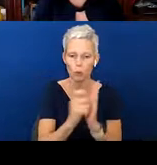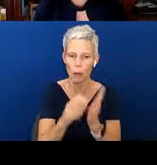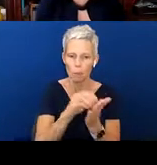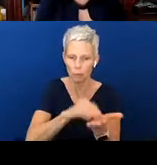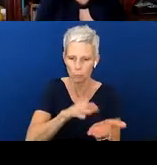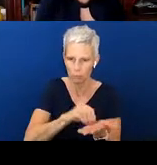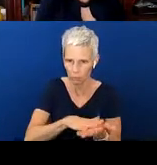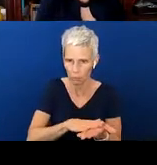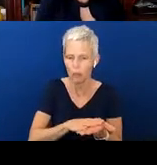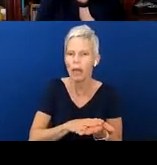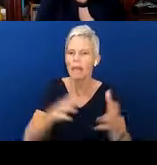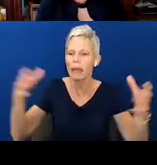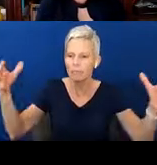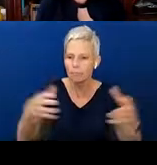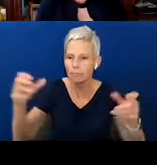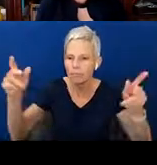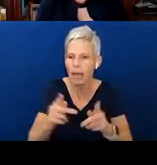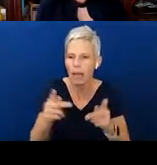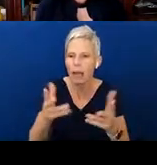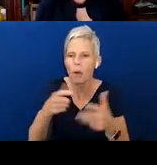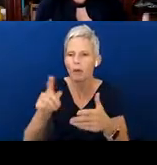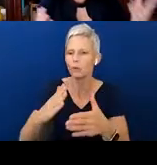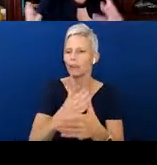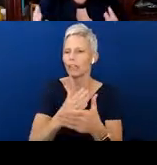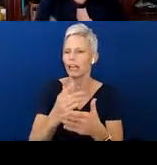and ask you guys to share something from that. Share some of your thoughts